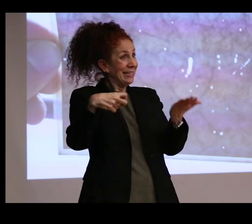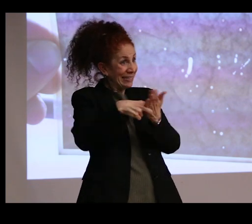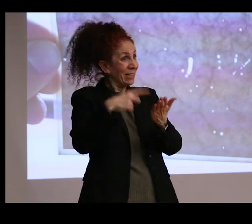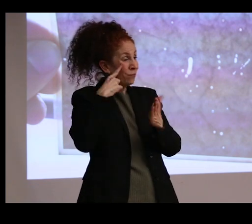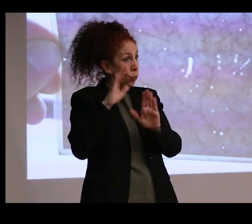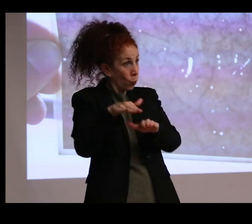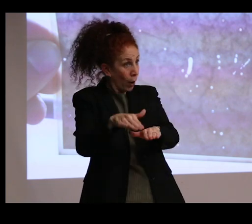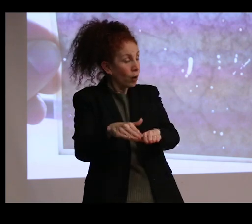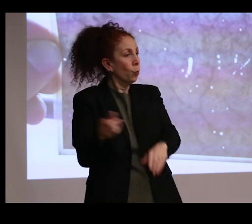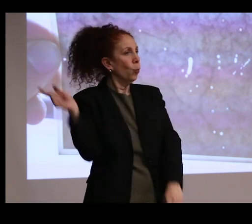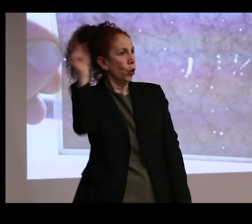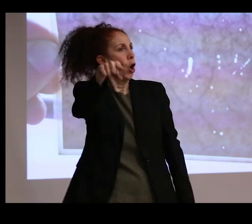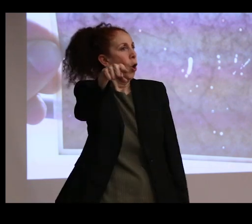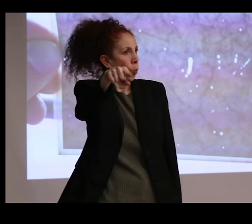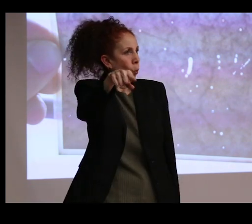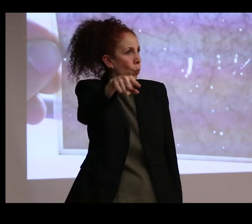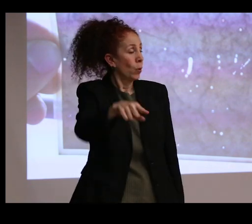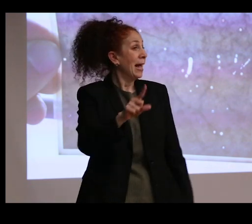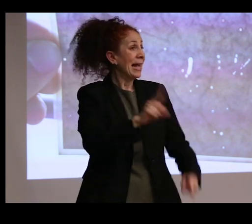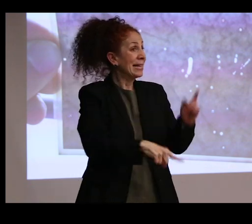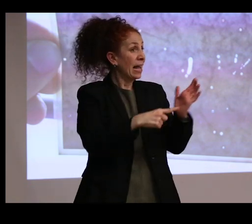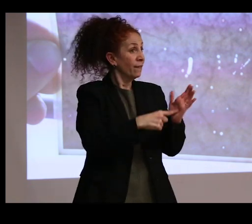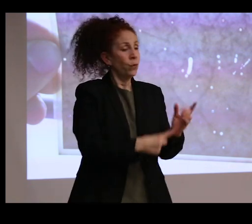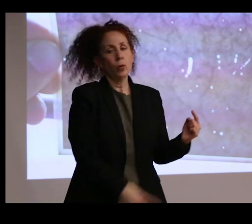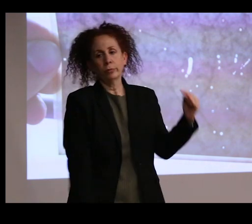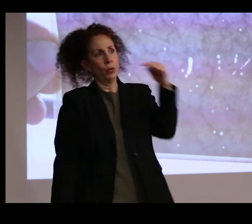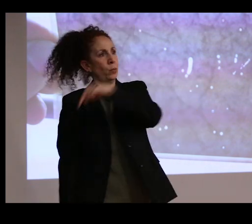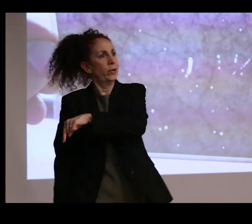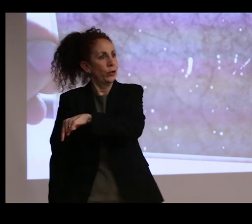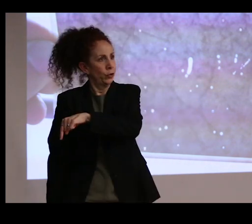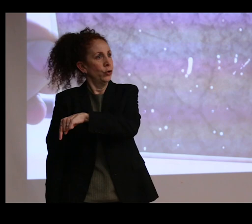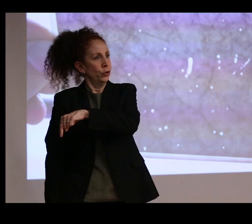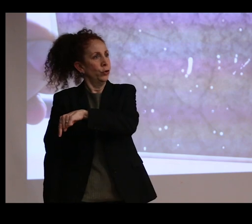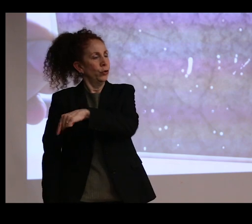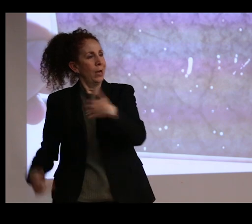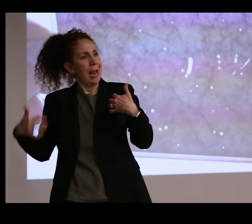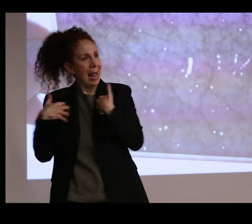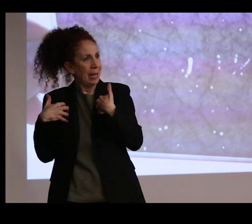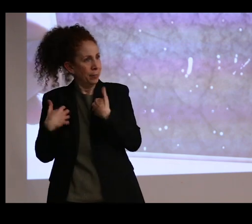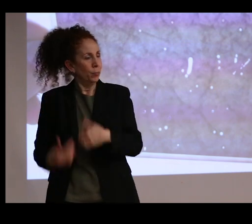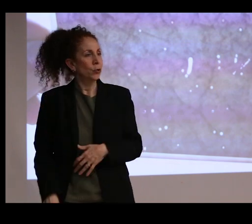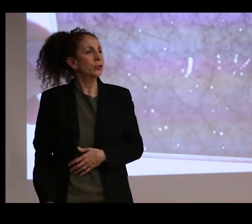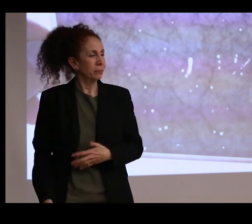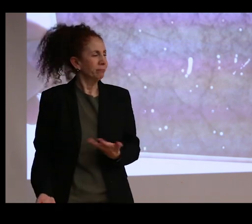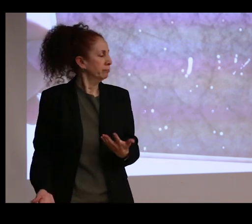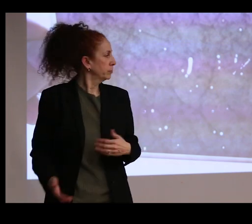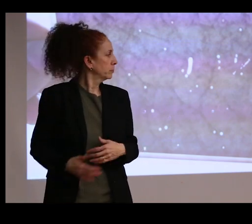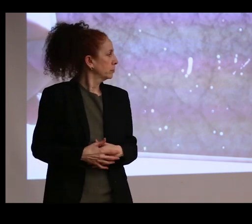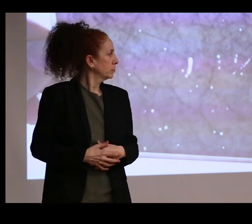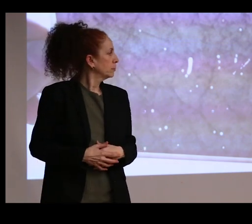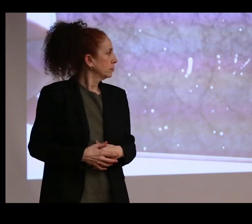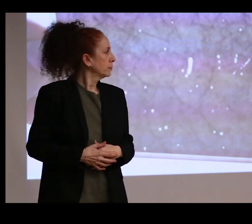And when the zoological garden leaves the museum and actually becomes its own space in People's Park, again, there's a sort of frustration